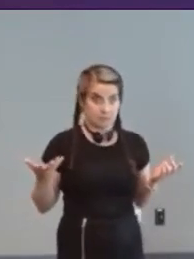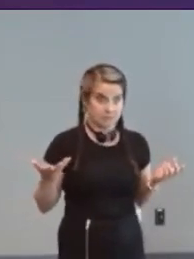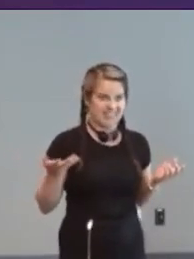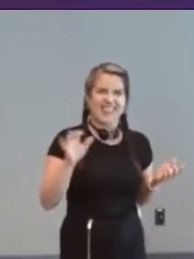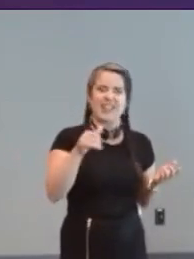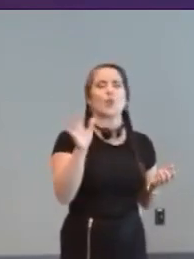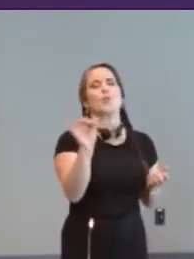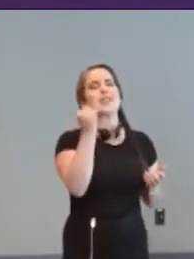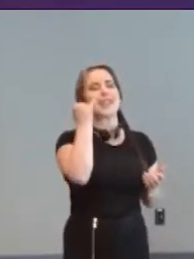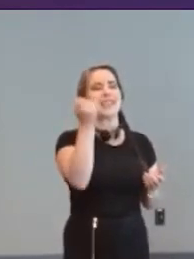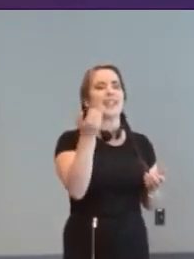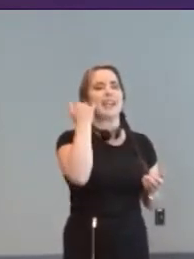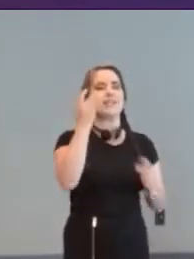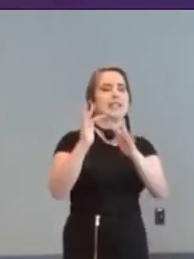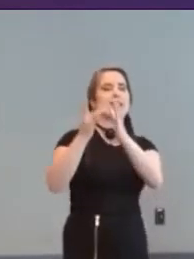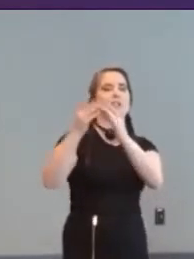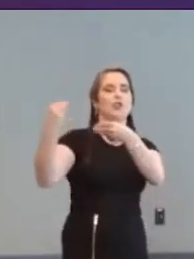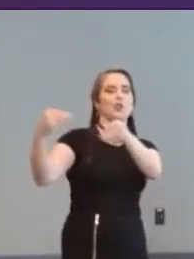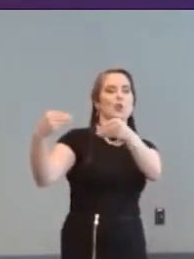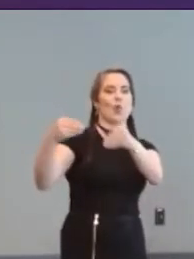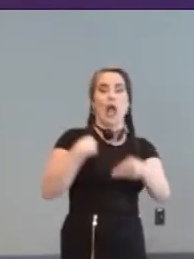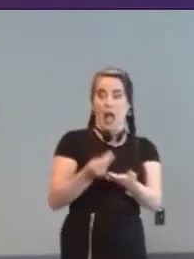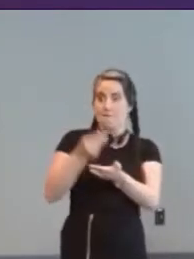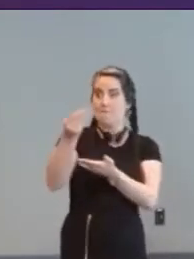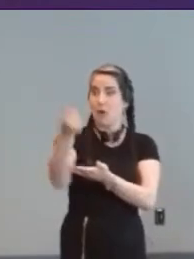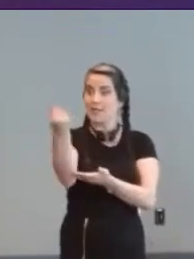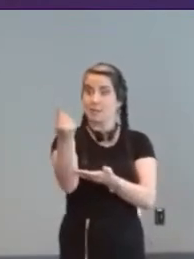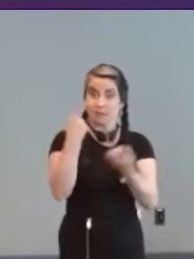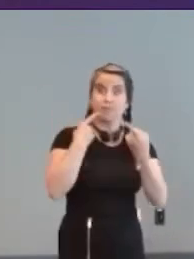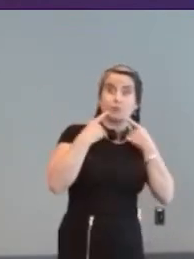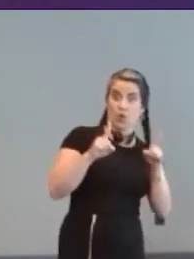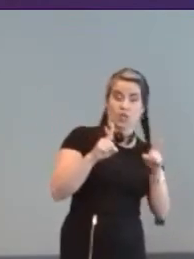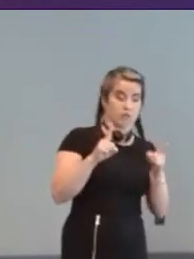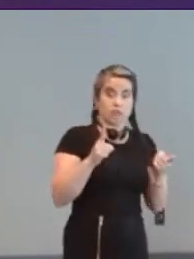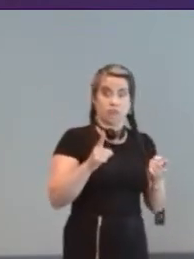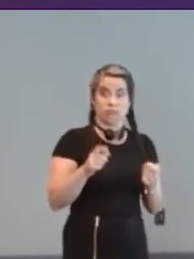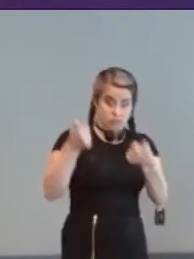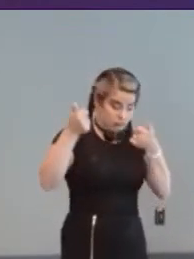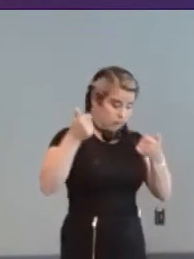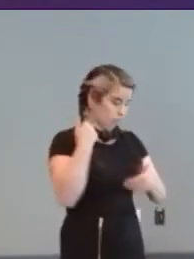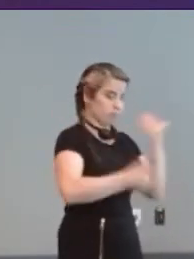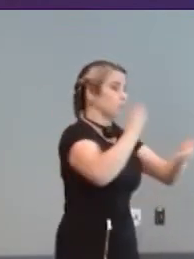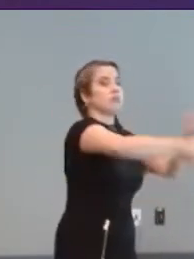an online shop I've bought something it works I'm not going to bother to thank you that does